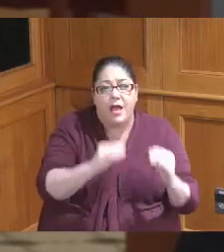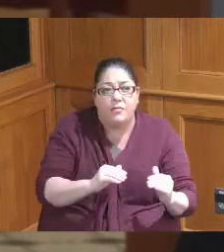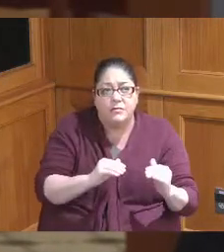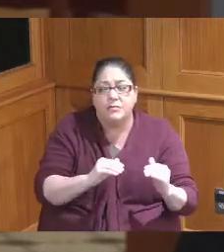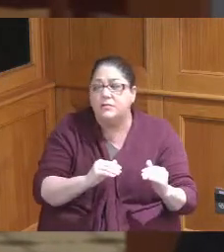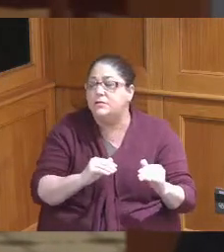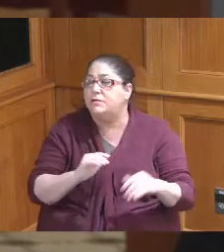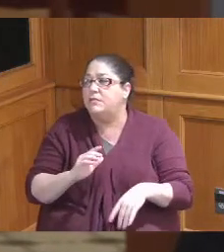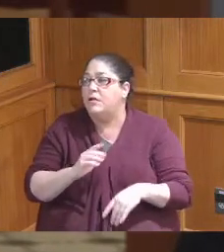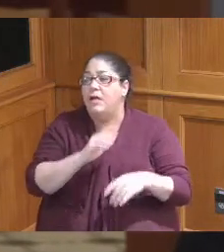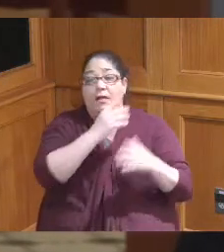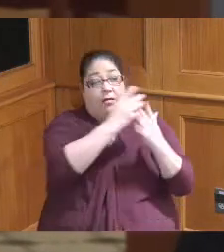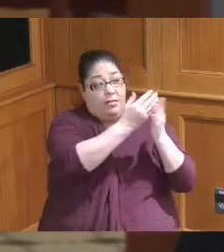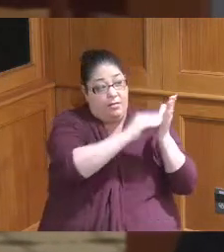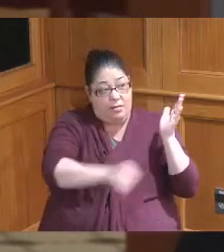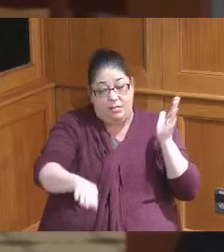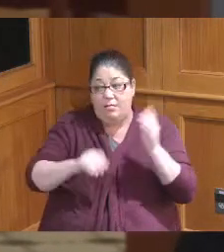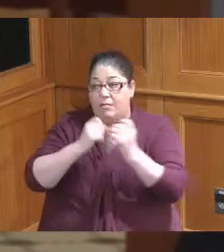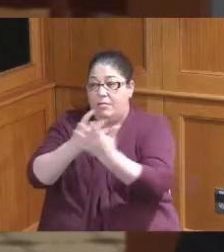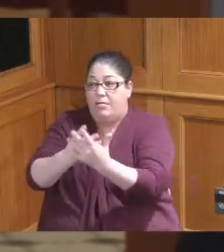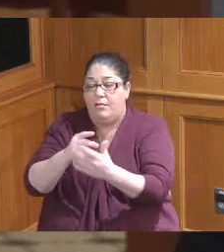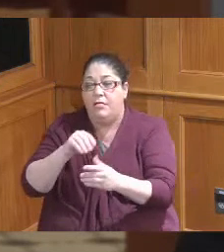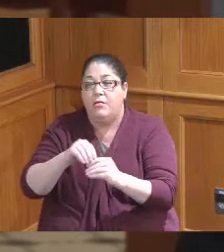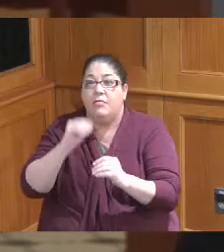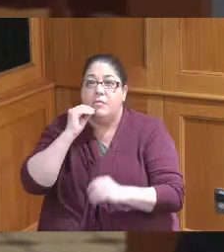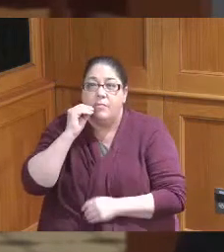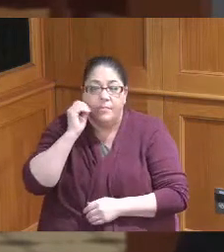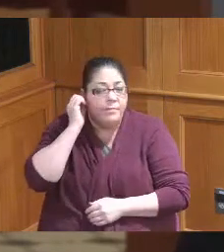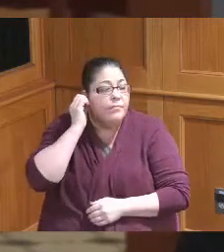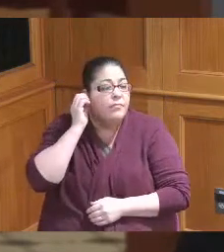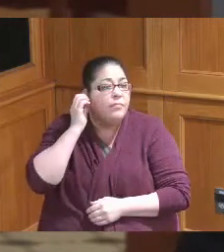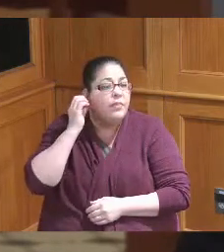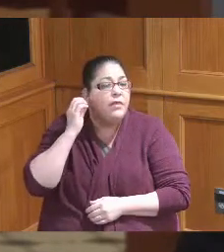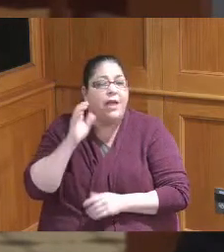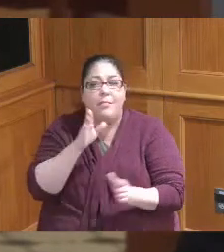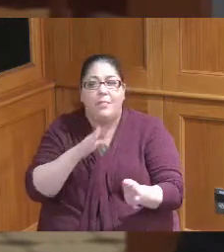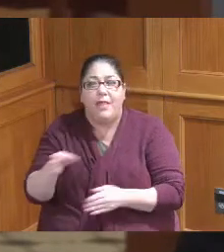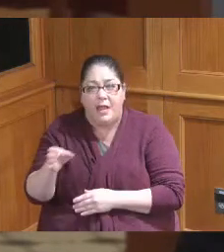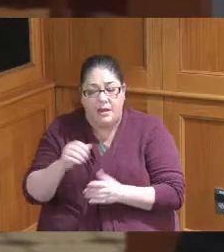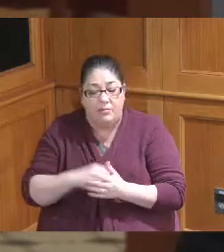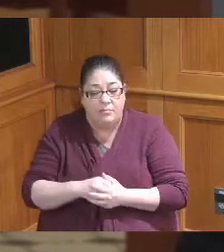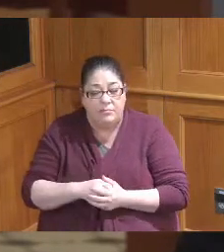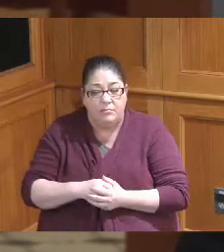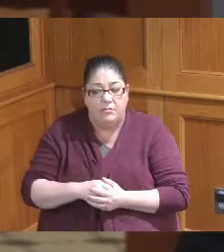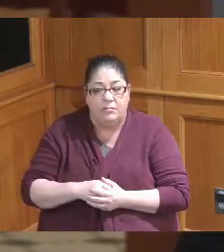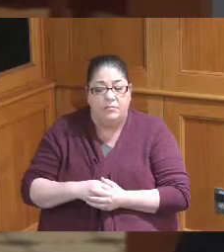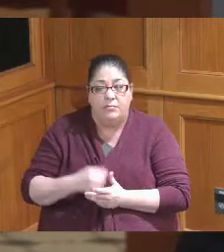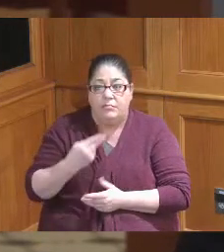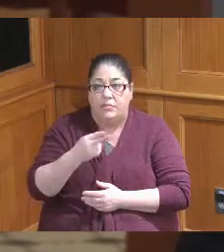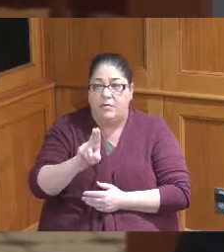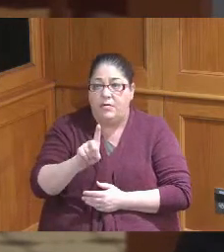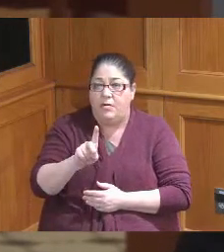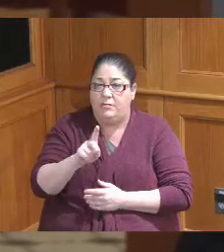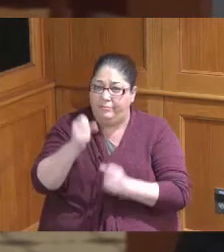entry and planning for a community and one thing that HUD is not allowed for many years with the